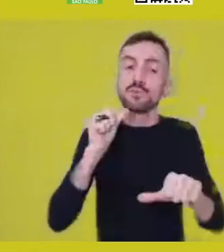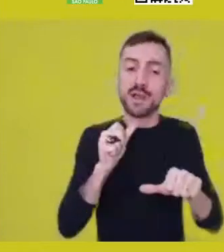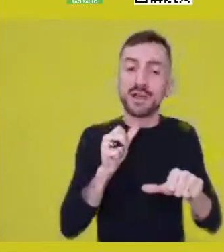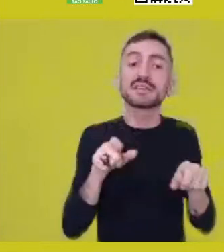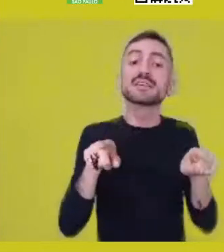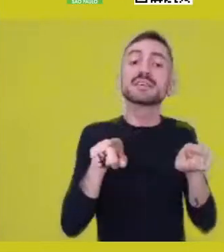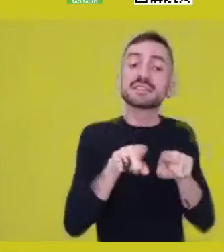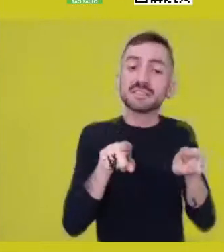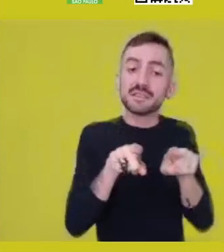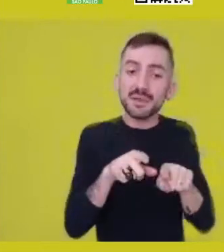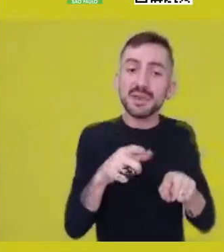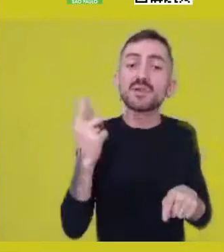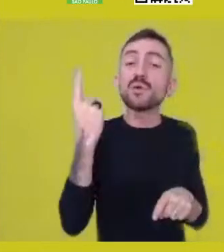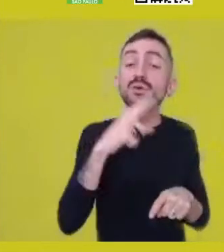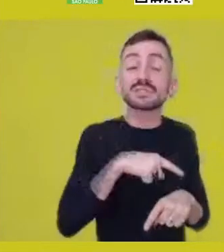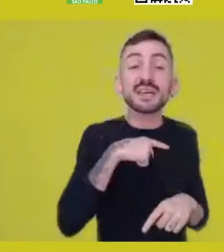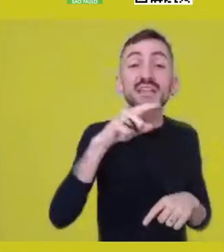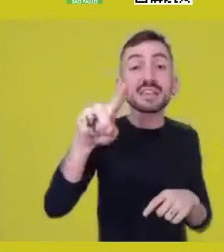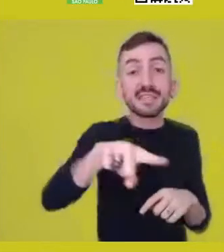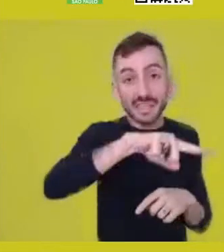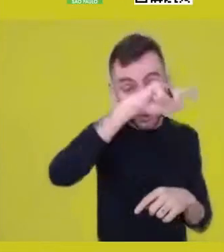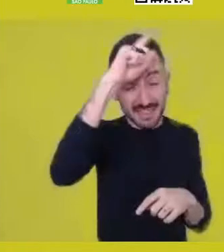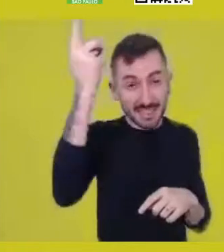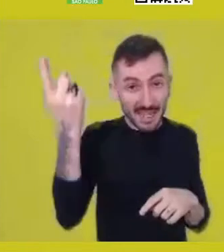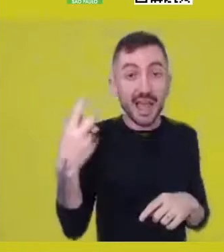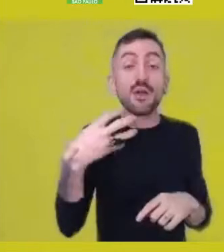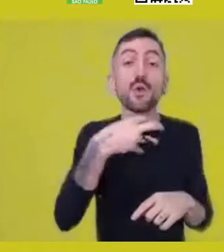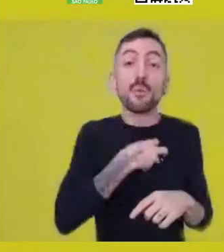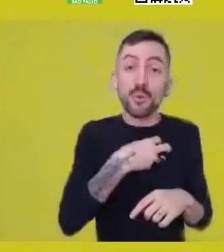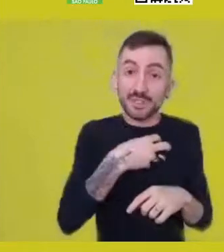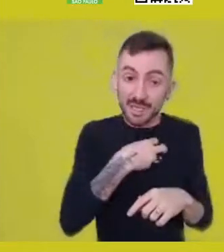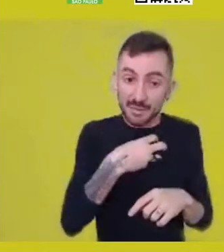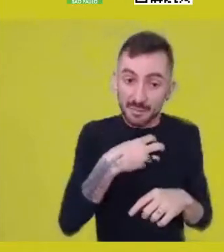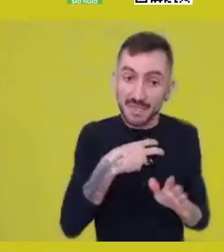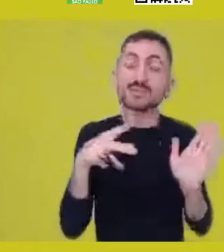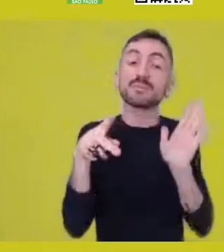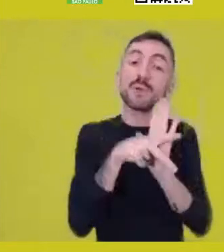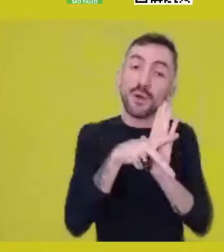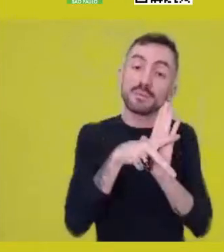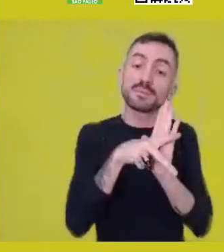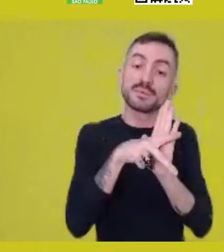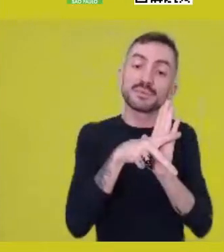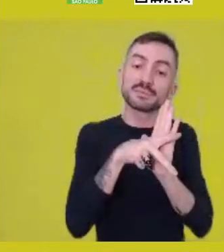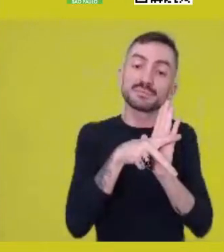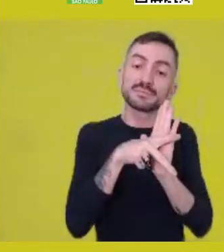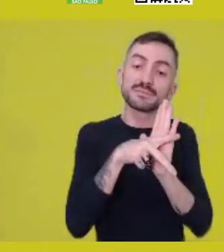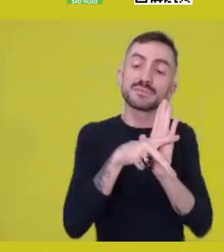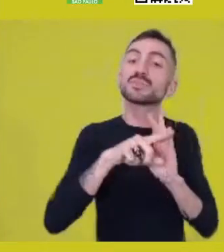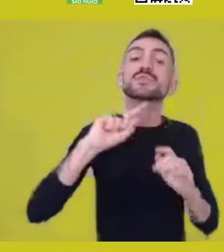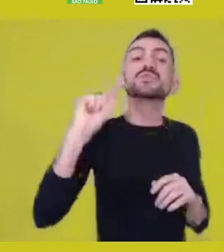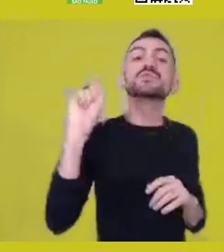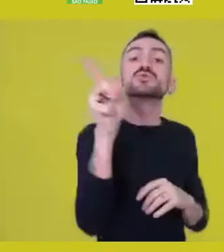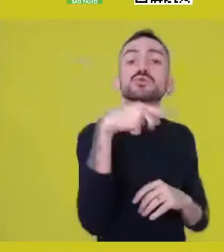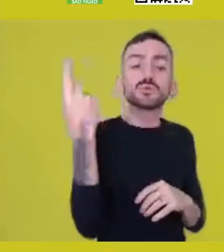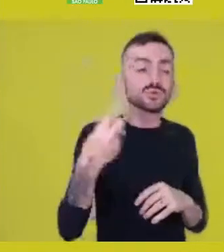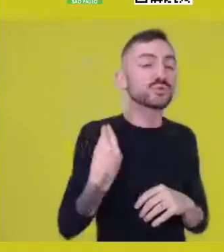of a behavior that ends up affecting directly all the spheres of your daily life;